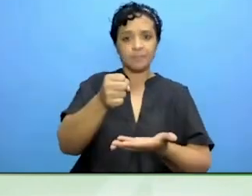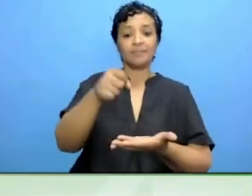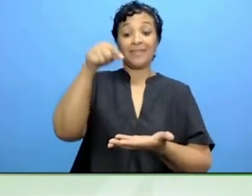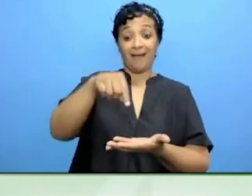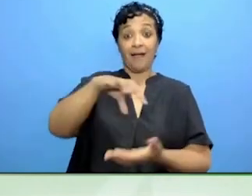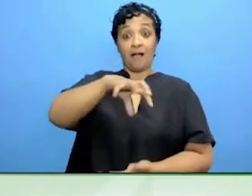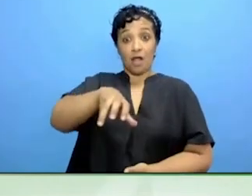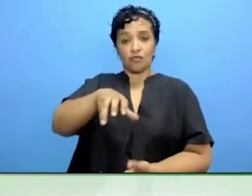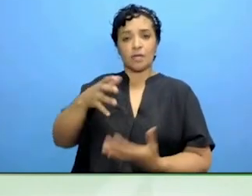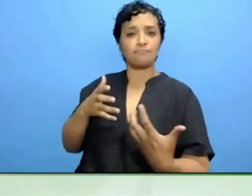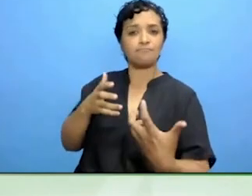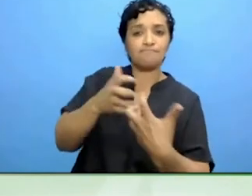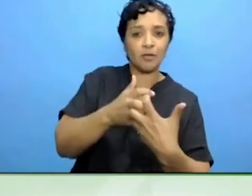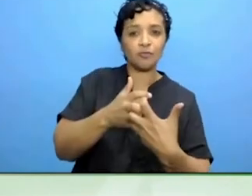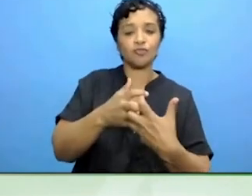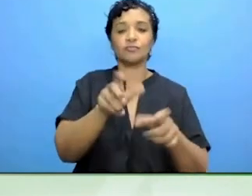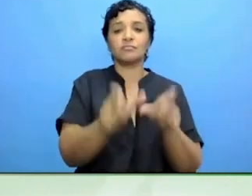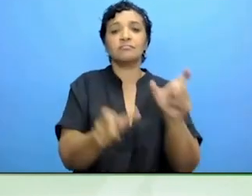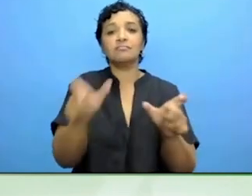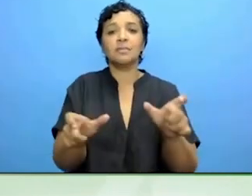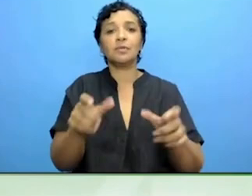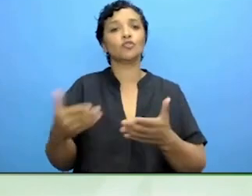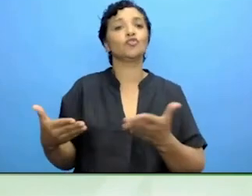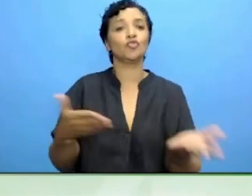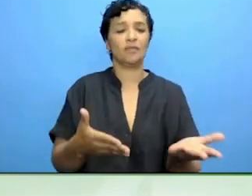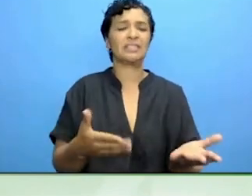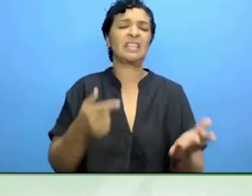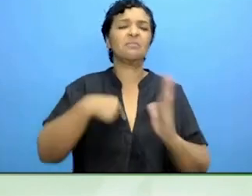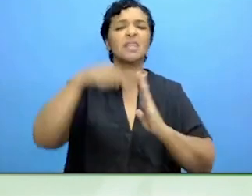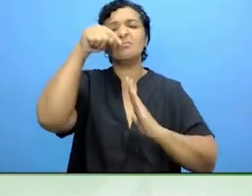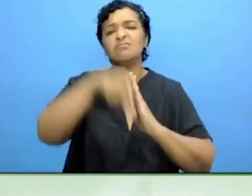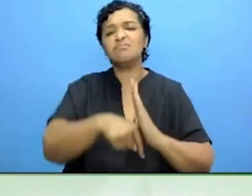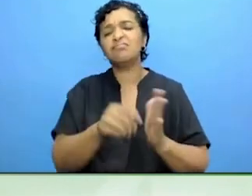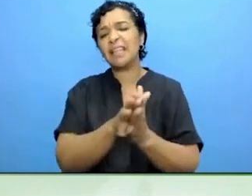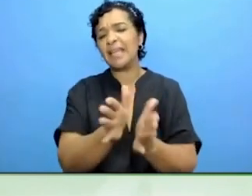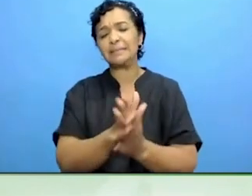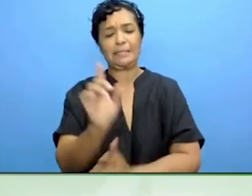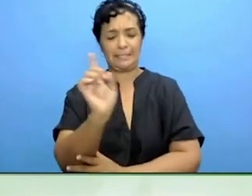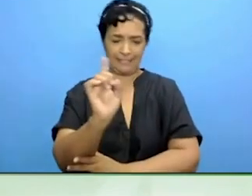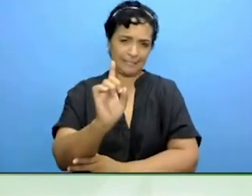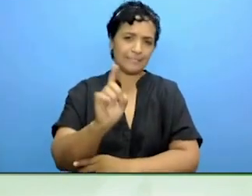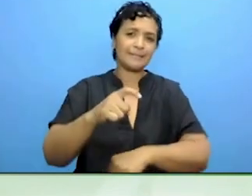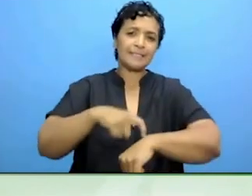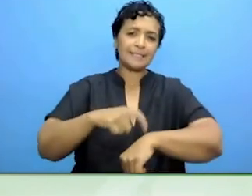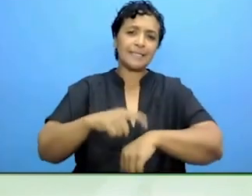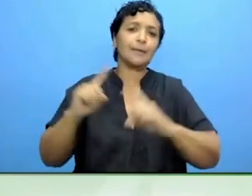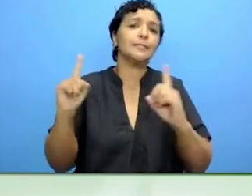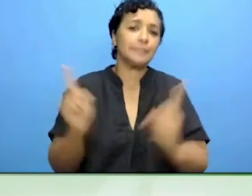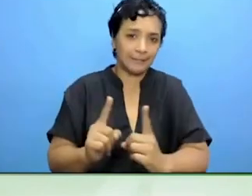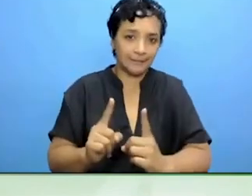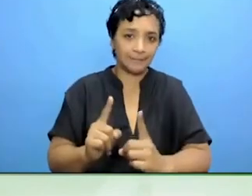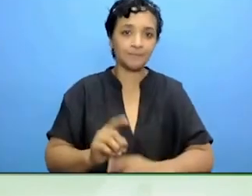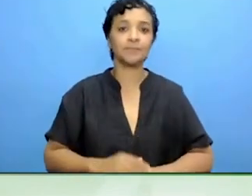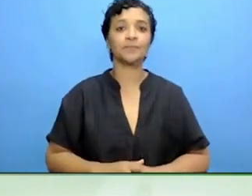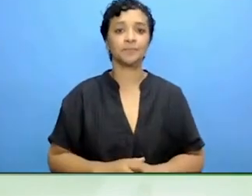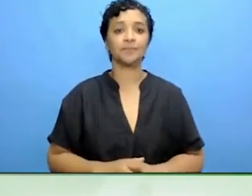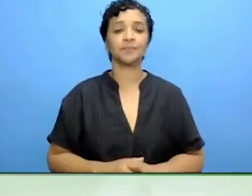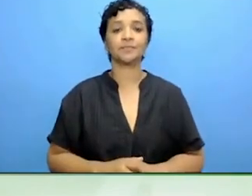I will not go into them now. It is not the time to do that. We have got to keep knocking on the door.